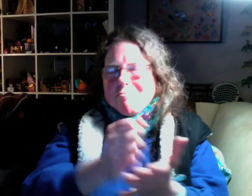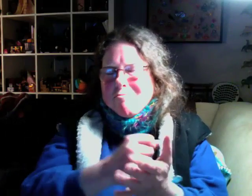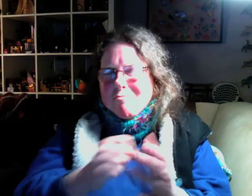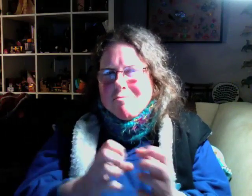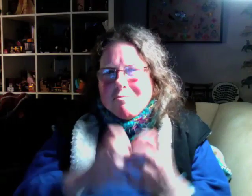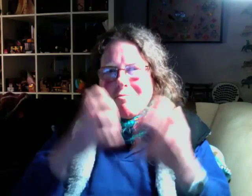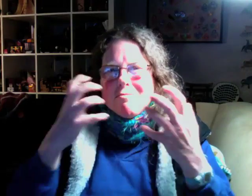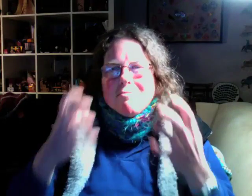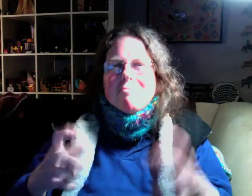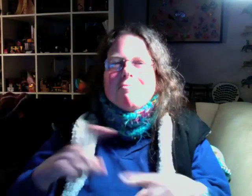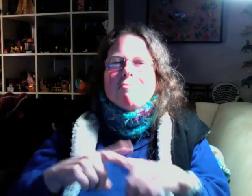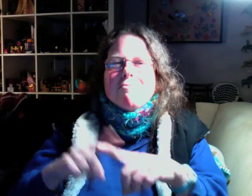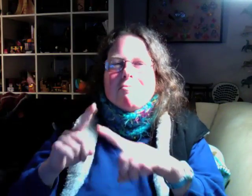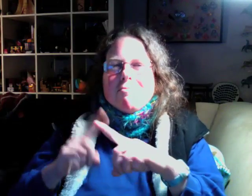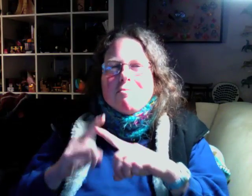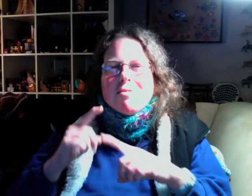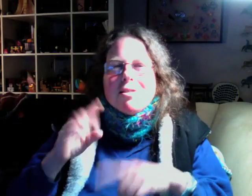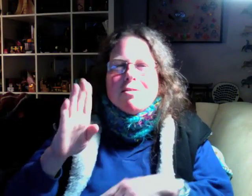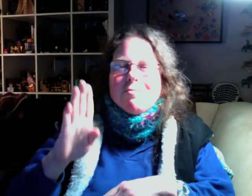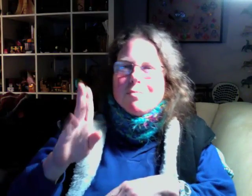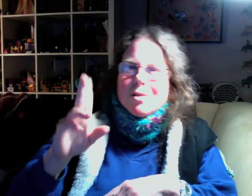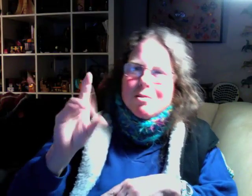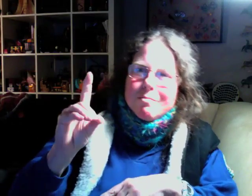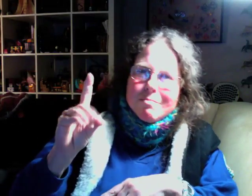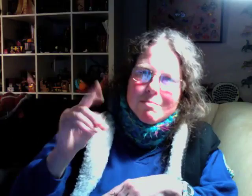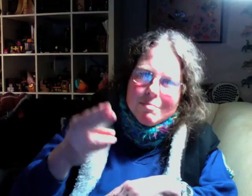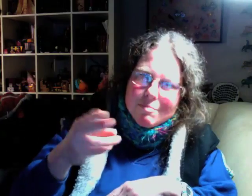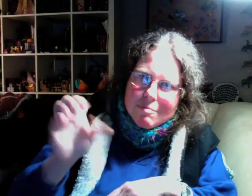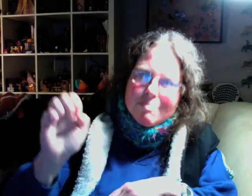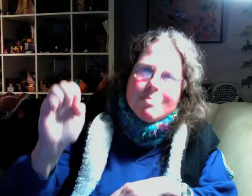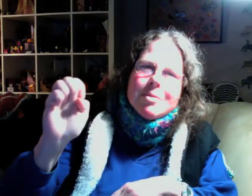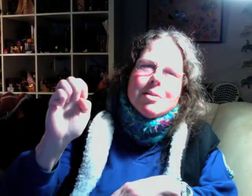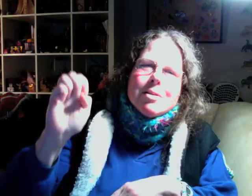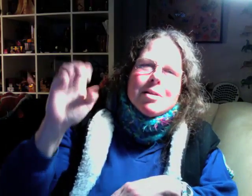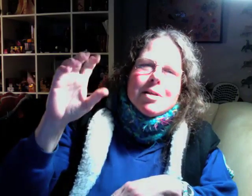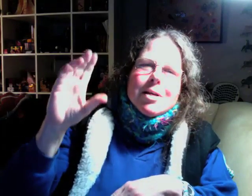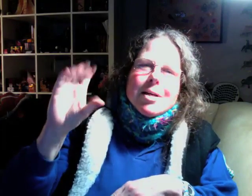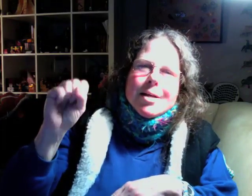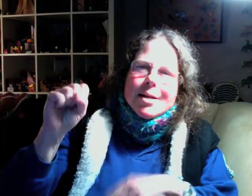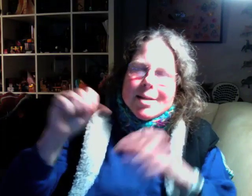lot of Buddha statues with different hand shapes. It looks like ASL but its not.